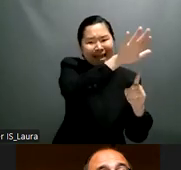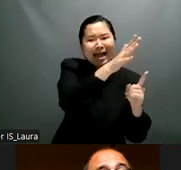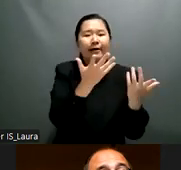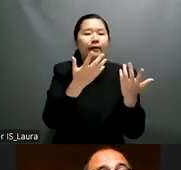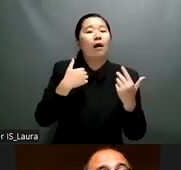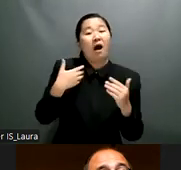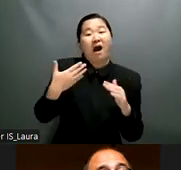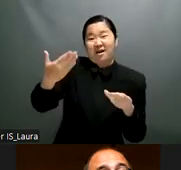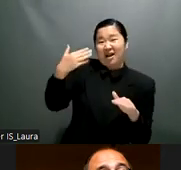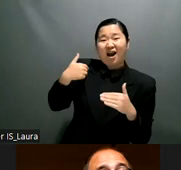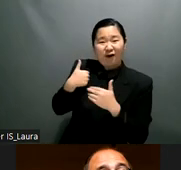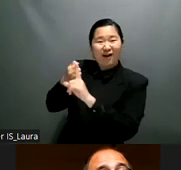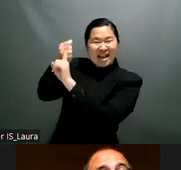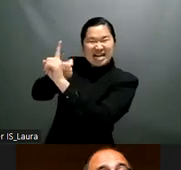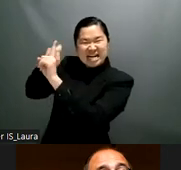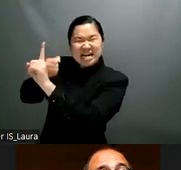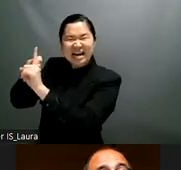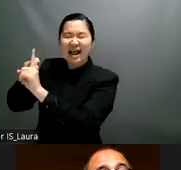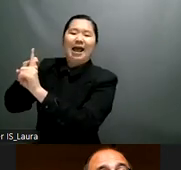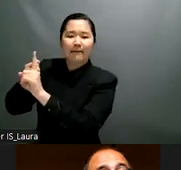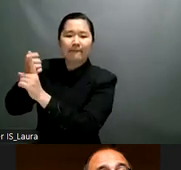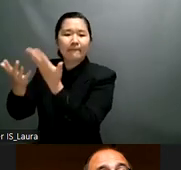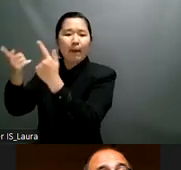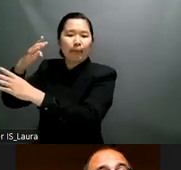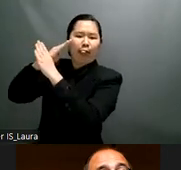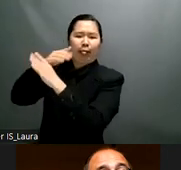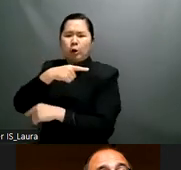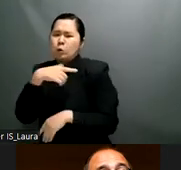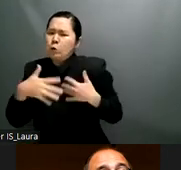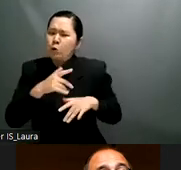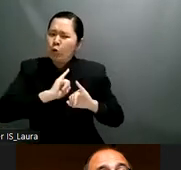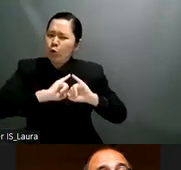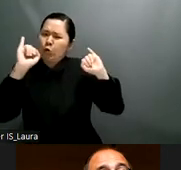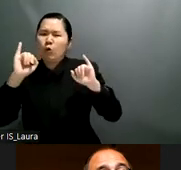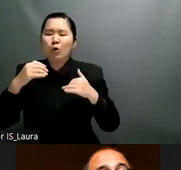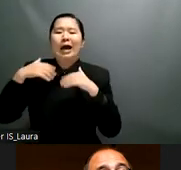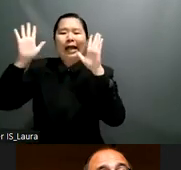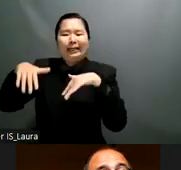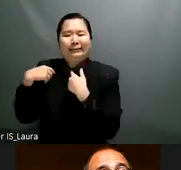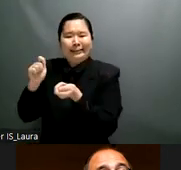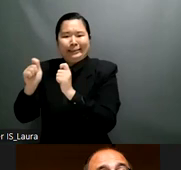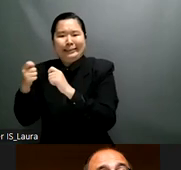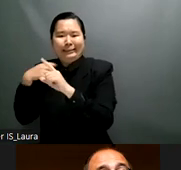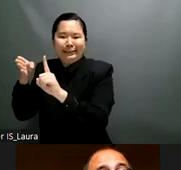indonesia um with this so with this new approach the target of our advocacy is no longer the